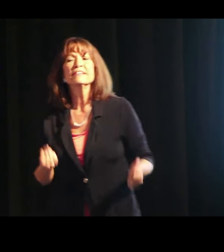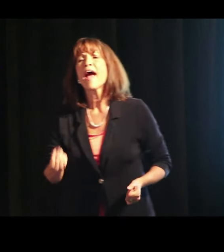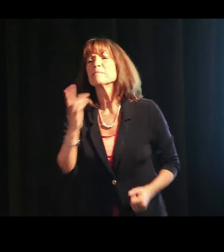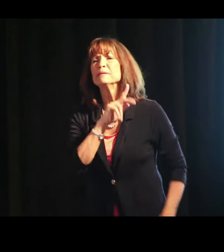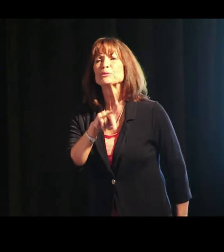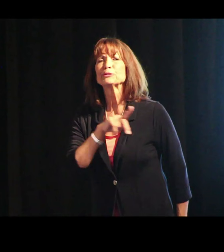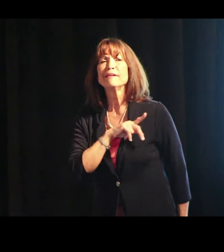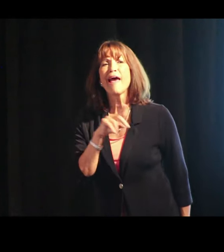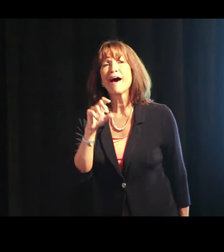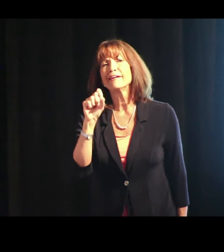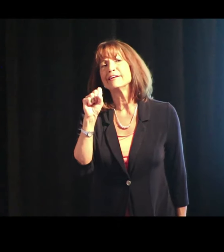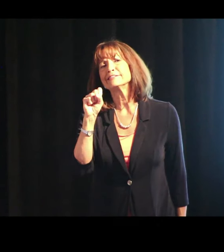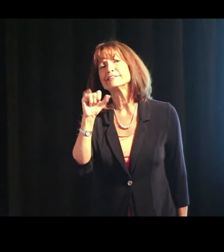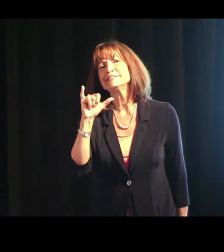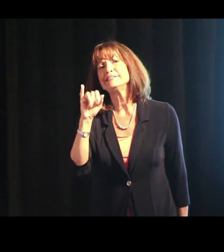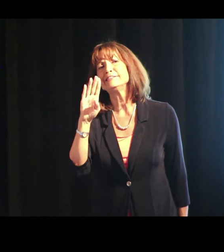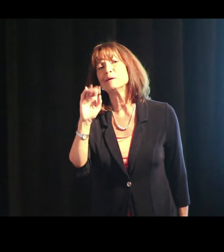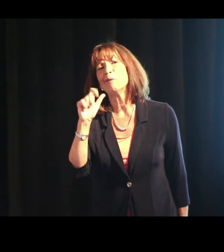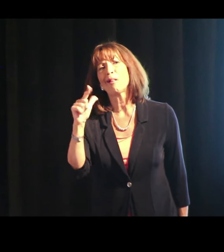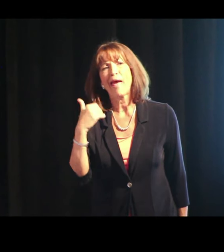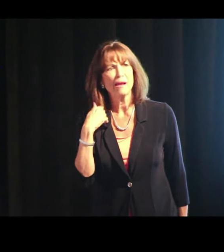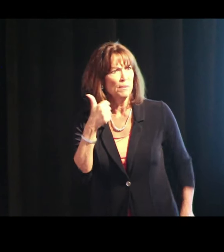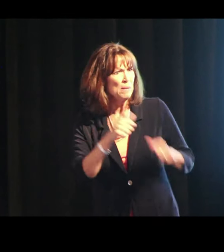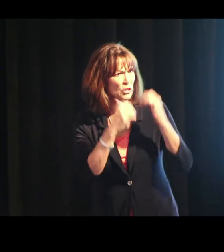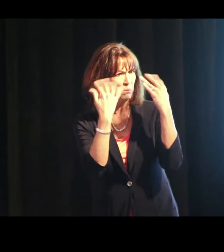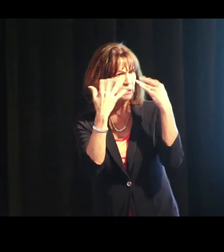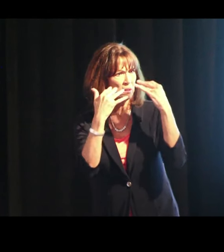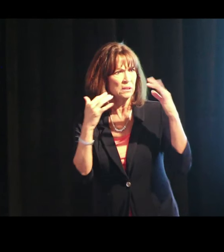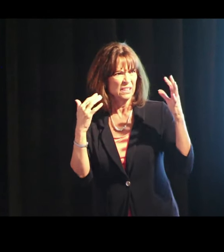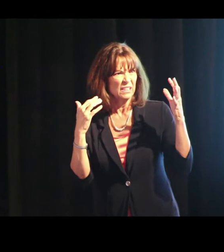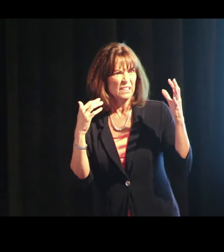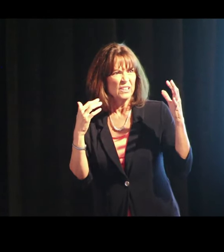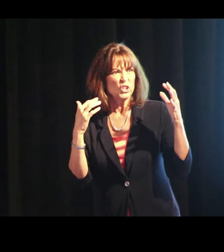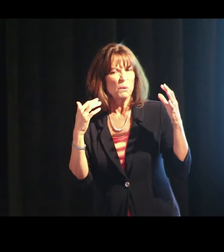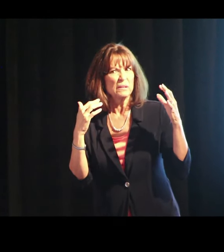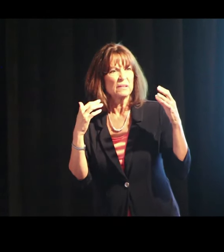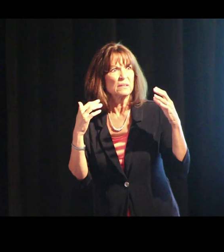How many personalities did Sybil have? Do you remember, she had multiple personalities.